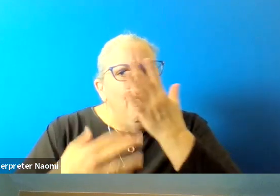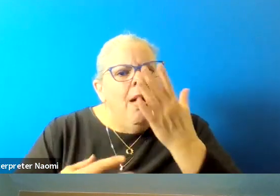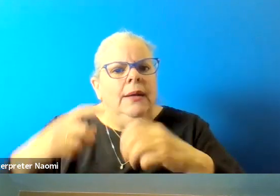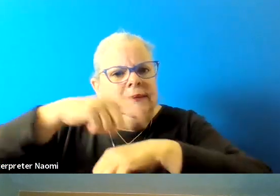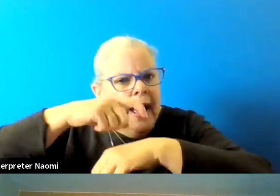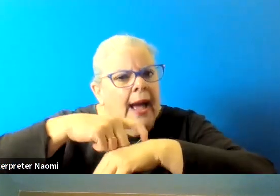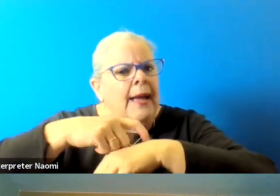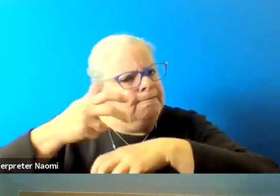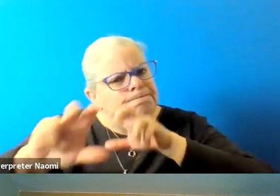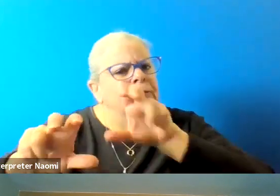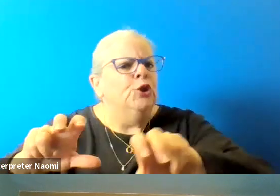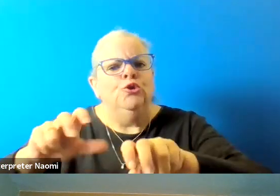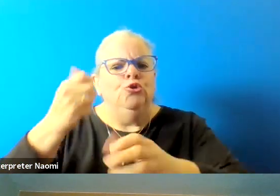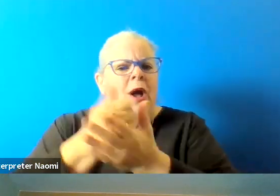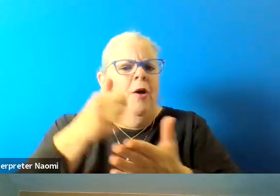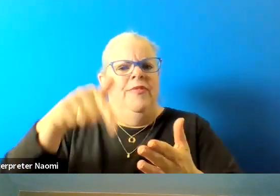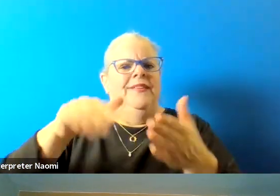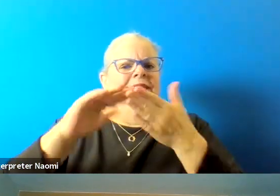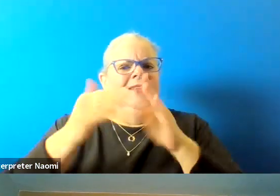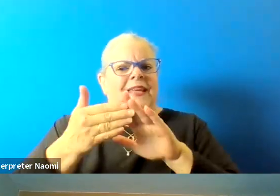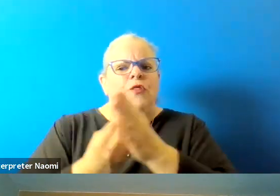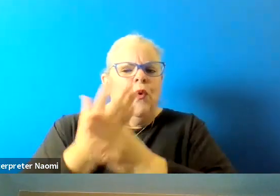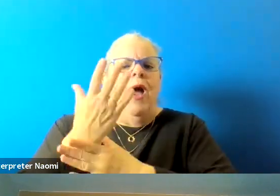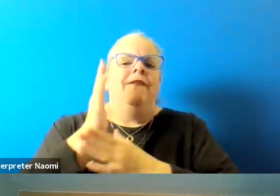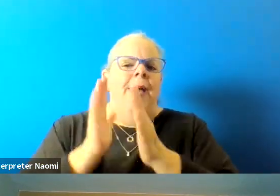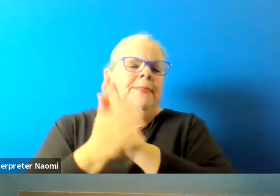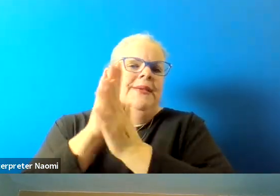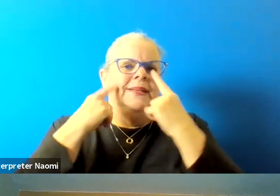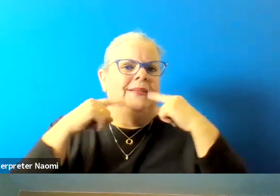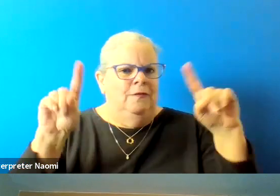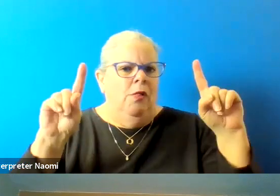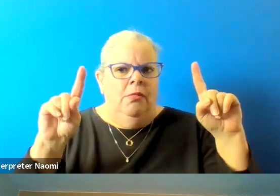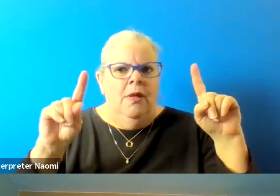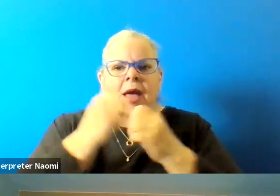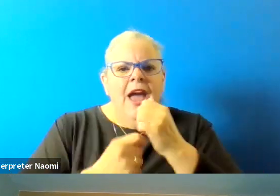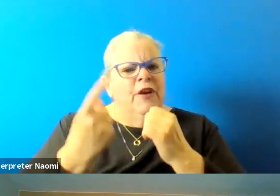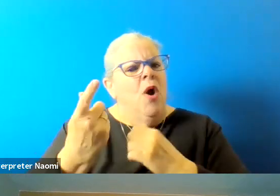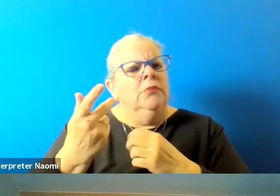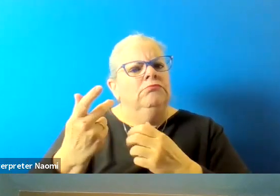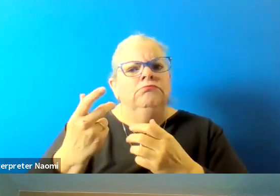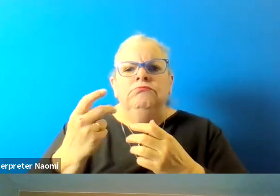to help this city thrive and be successful. Everyone contributes in their own way.